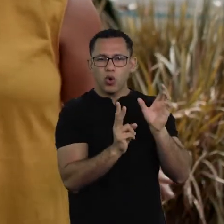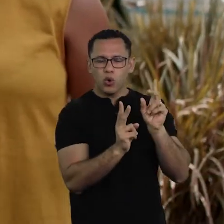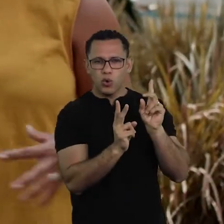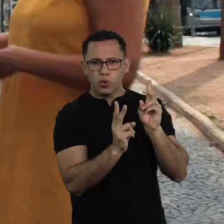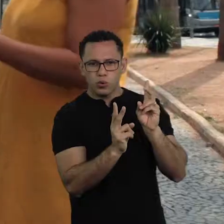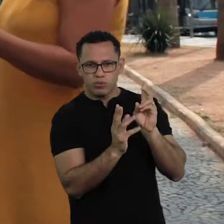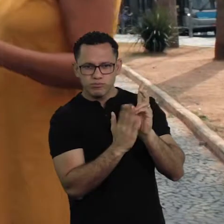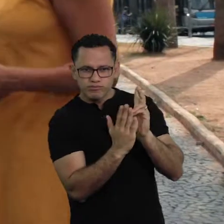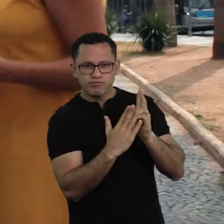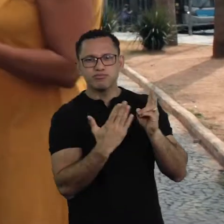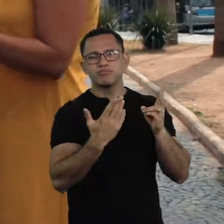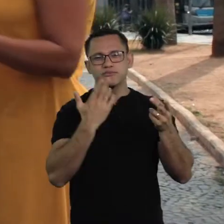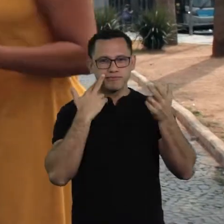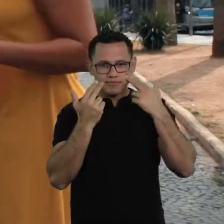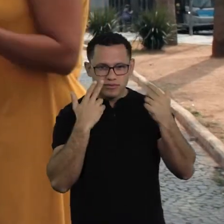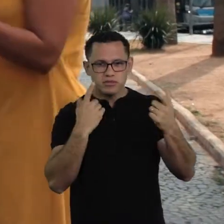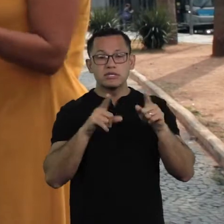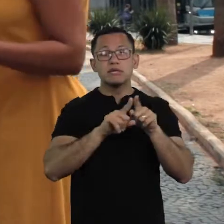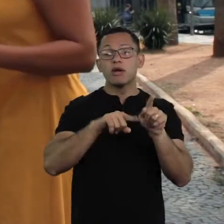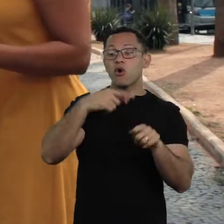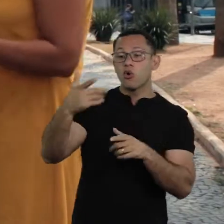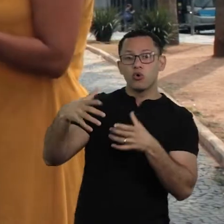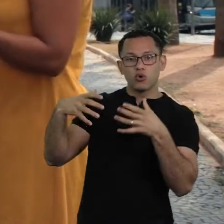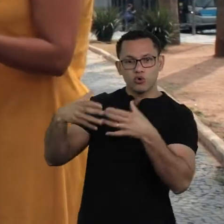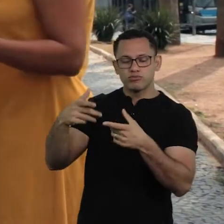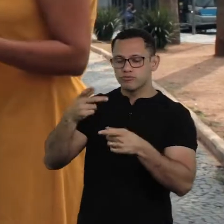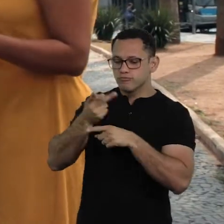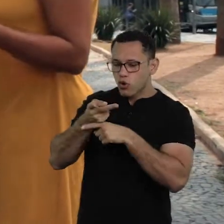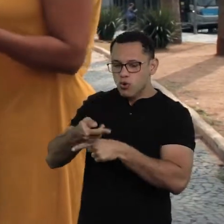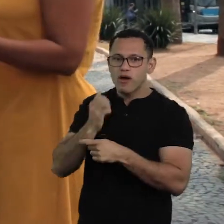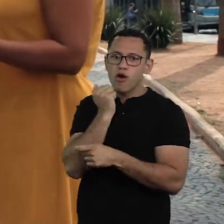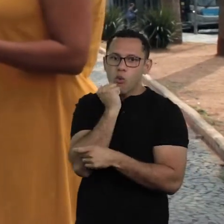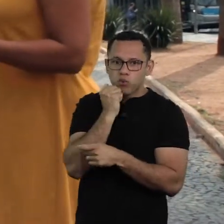and people who were looking for the missing bones